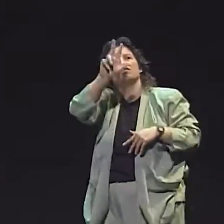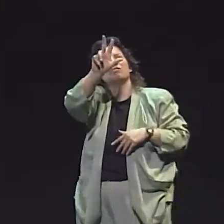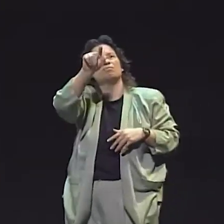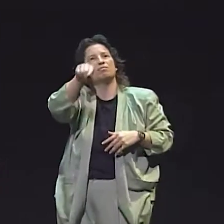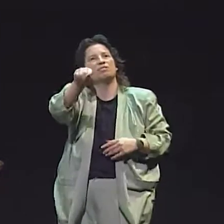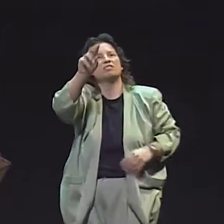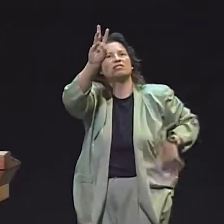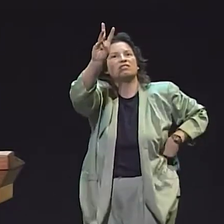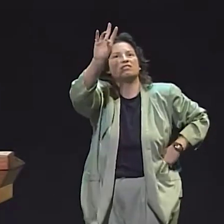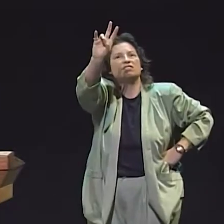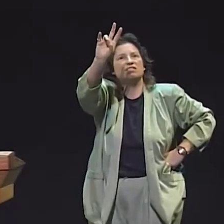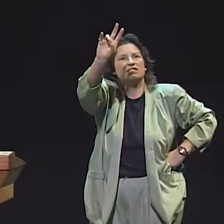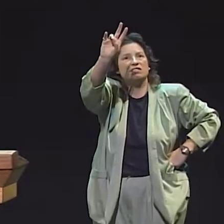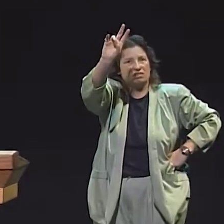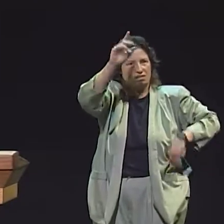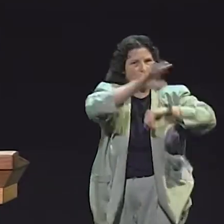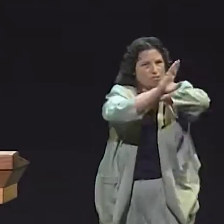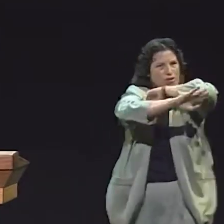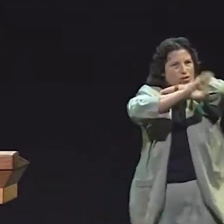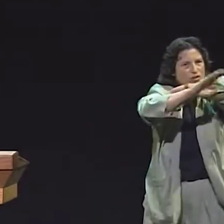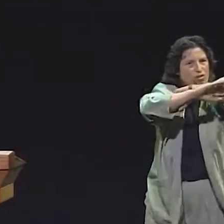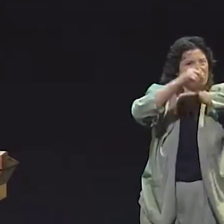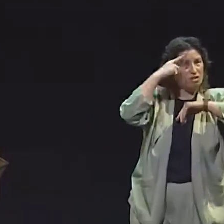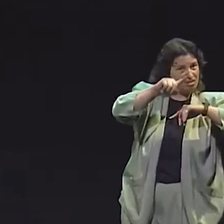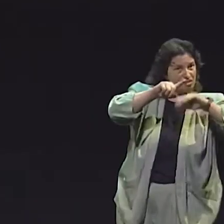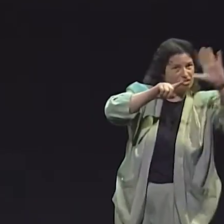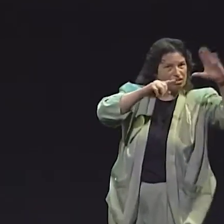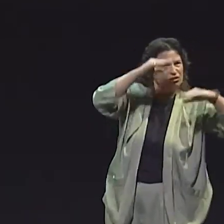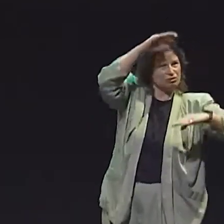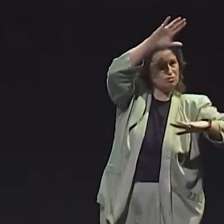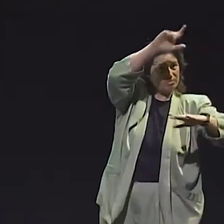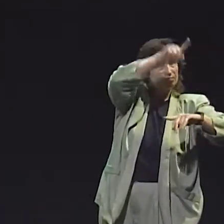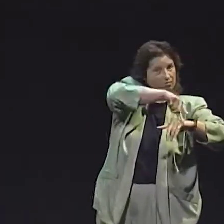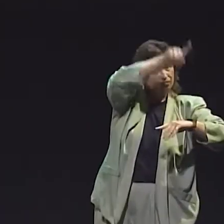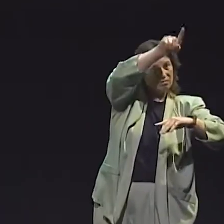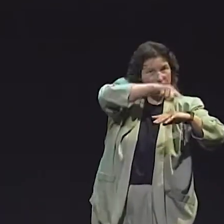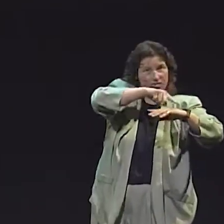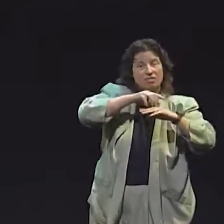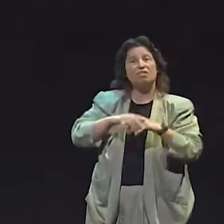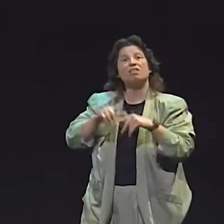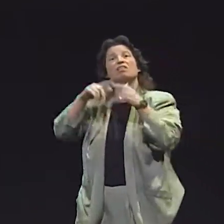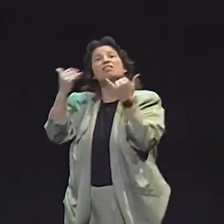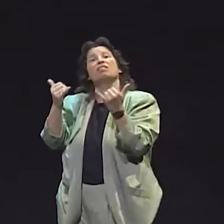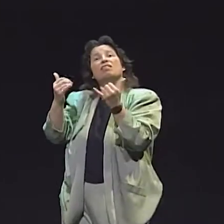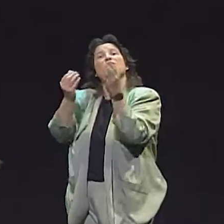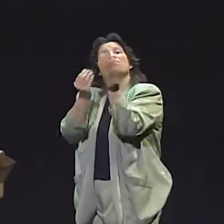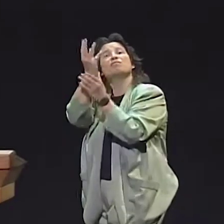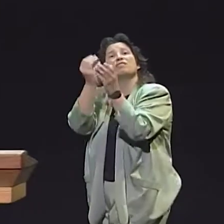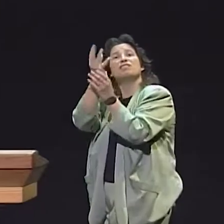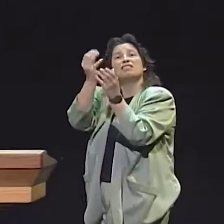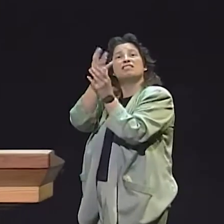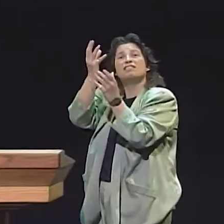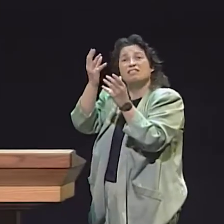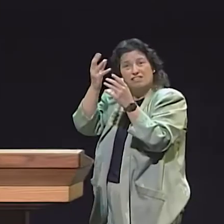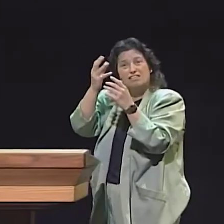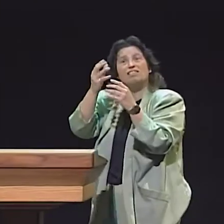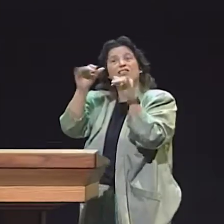THERE WAS A GREAT VARIANCE BETWEEN THE 3 CHILDREN IN THE FALL. HOWEVER, THIS IS MUCH SMALLER IN THE SPRING.